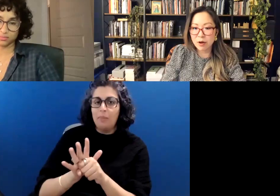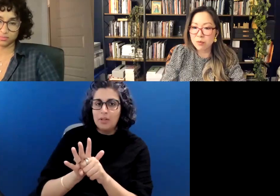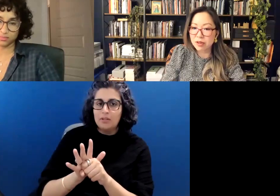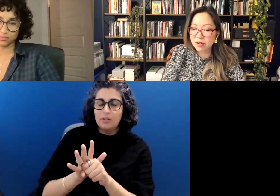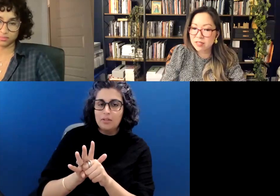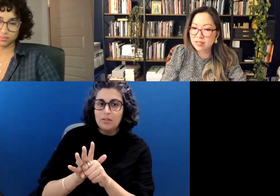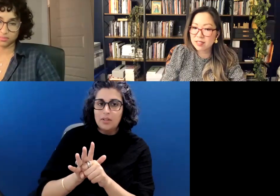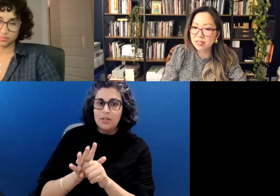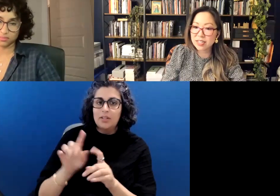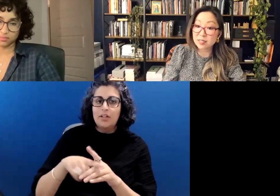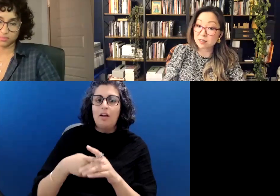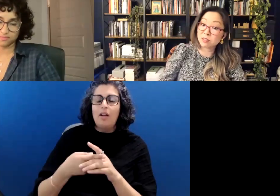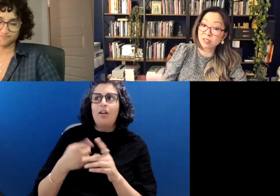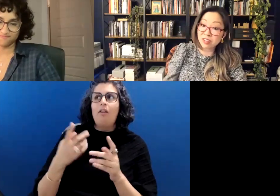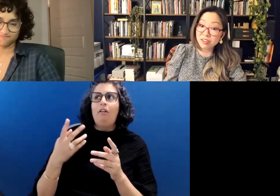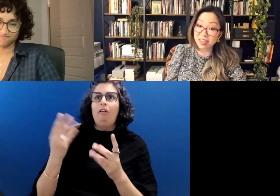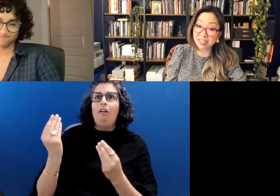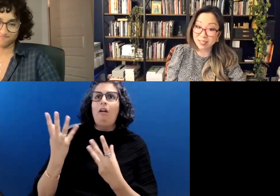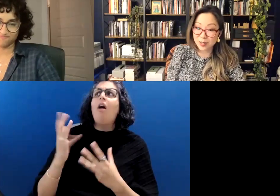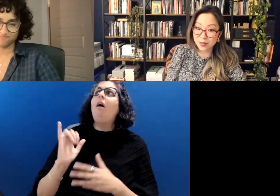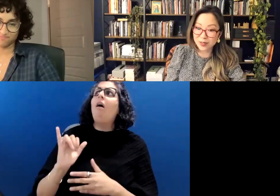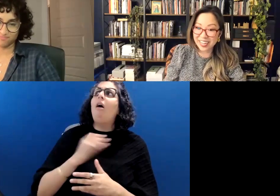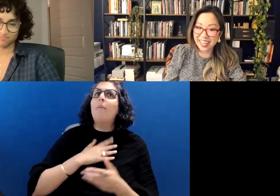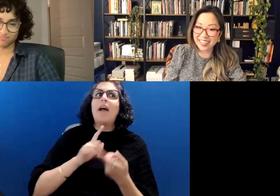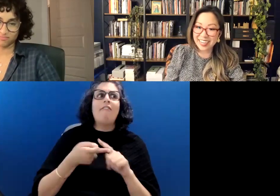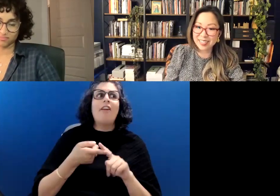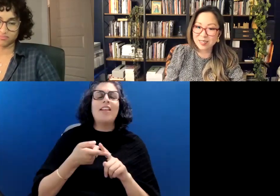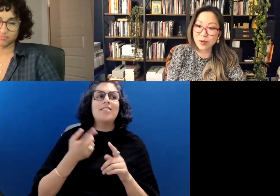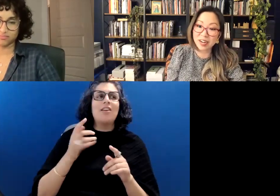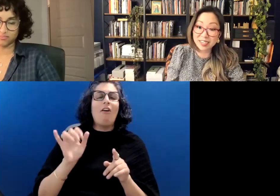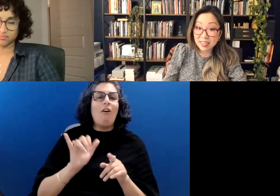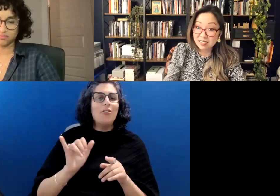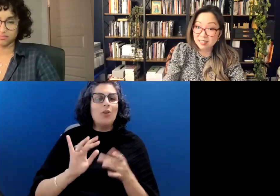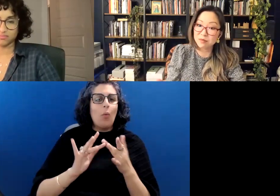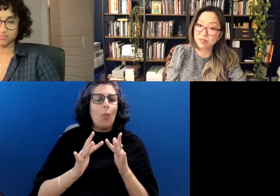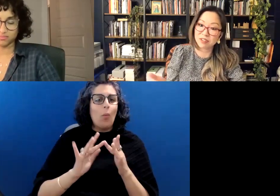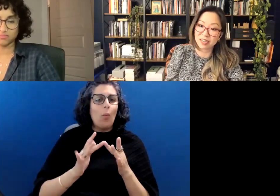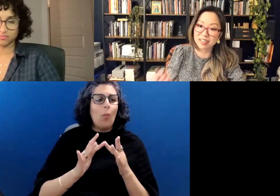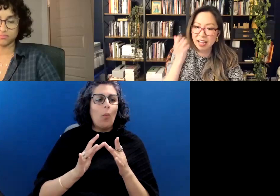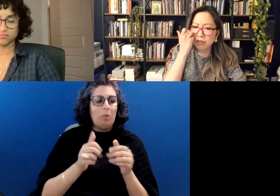Oh, my friends exist on the Internet, too, and I can text them, you know. Like I feel